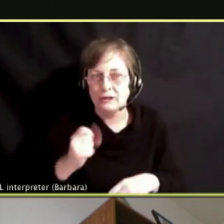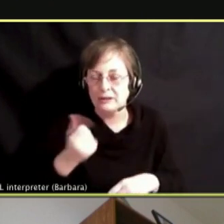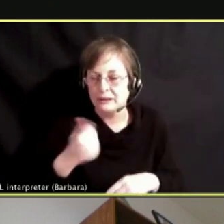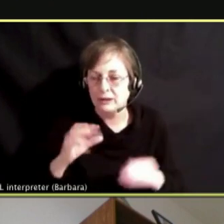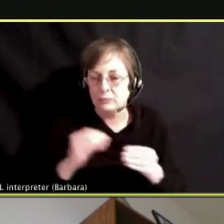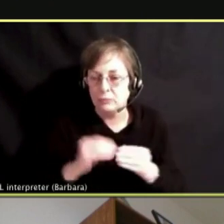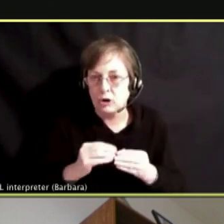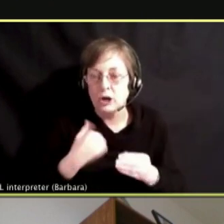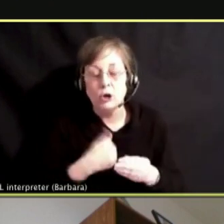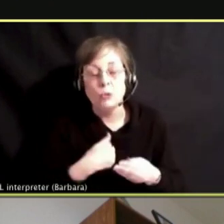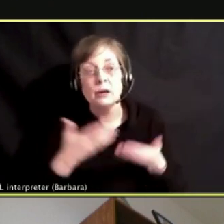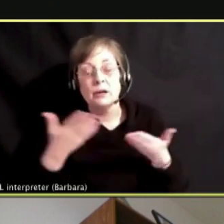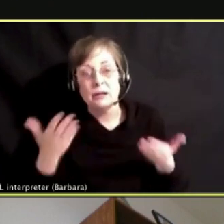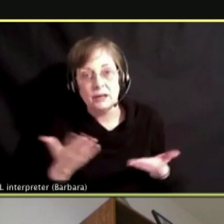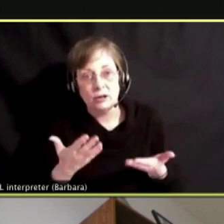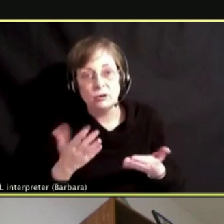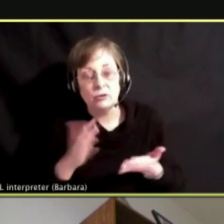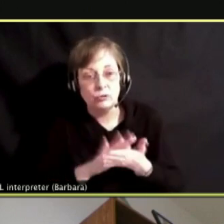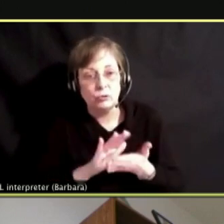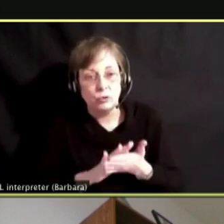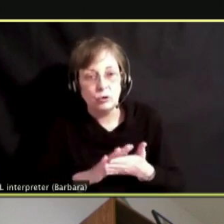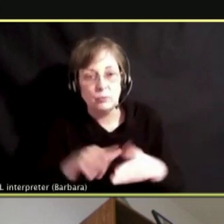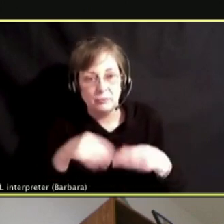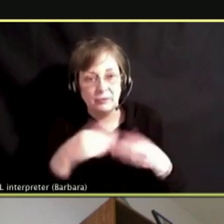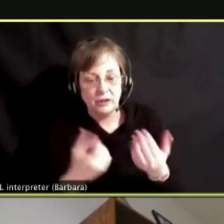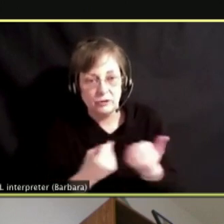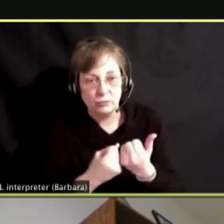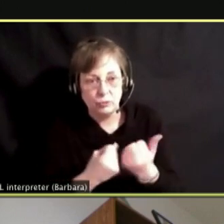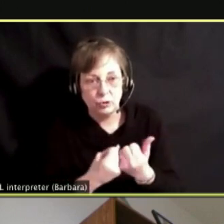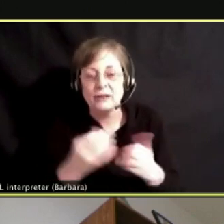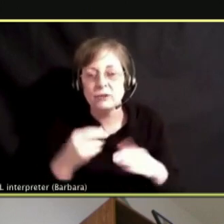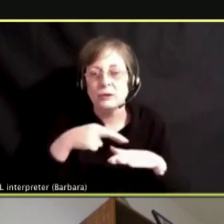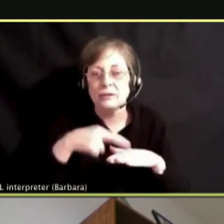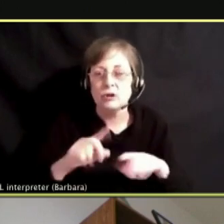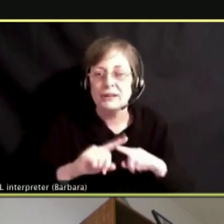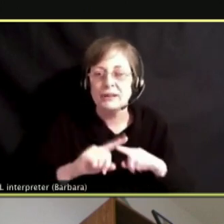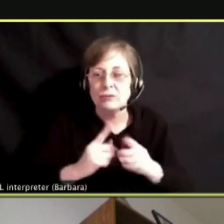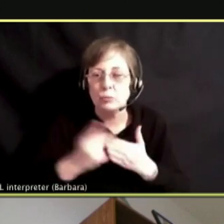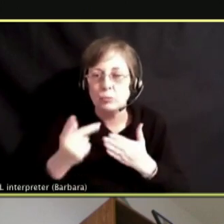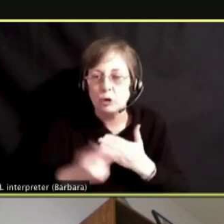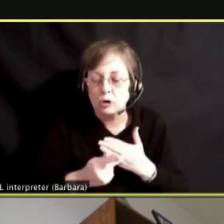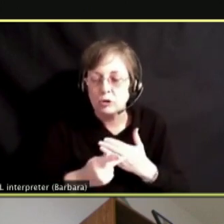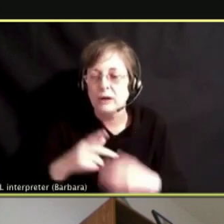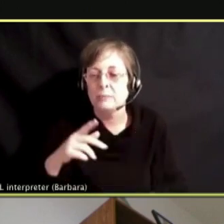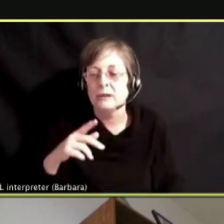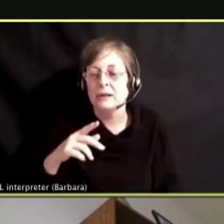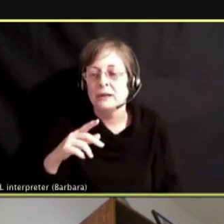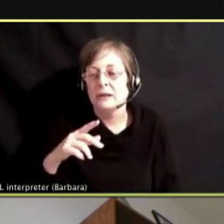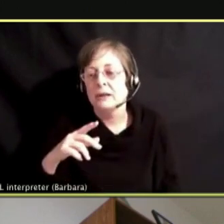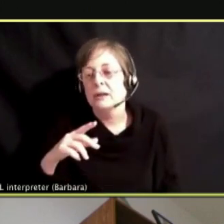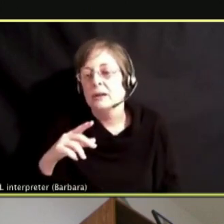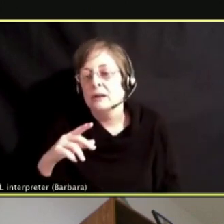AND ALSO THEN TO REFER YOU TO PROGRAMS LIKE SUPRE, PROGRAMS LIKE SASCA AS A WAY OF GIVING